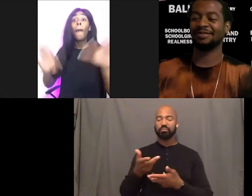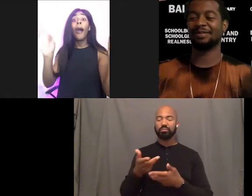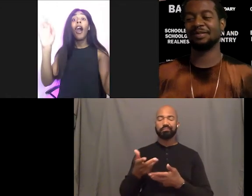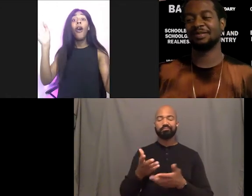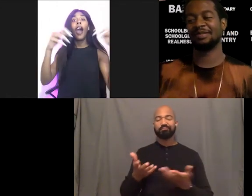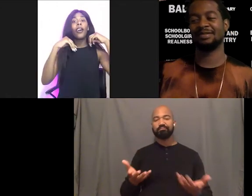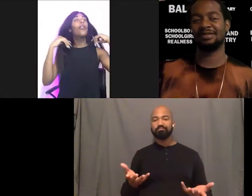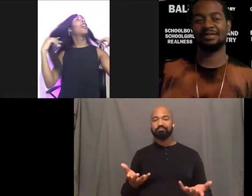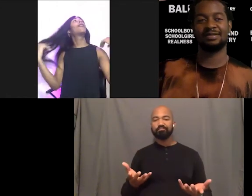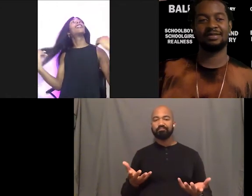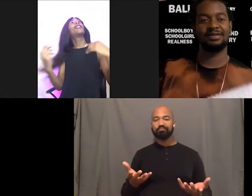Oh I know who I would do,